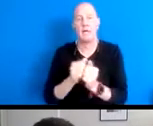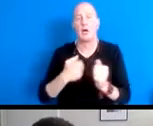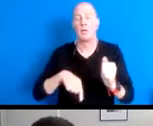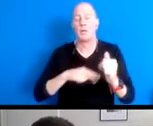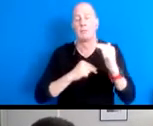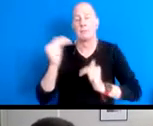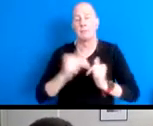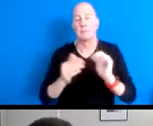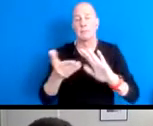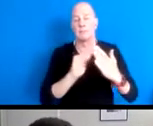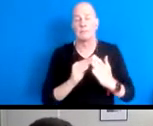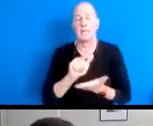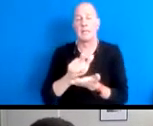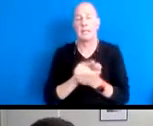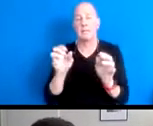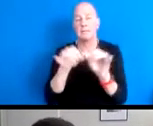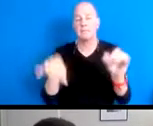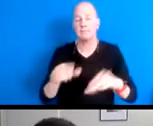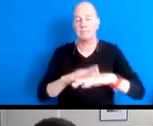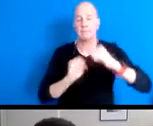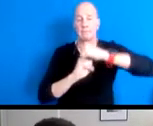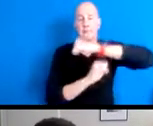legal systems on a foundation of interdependence.